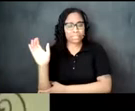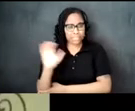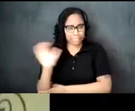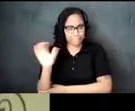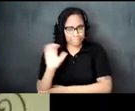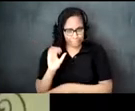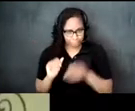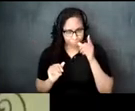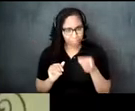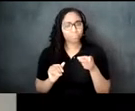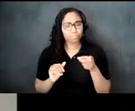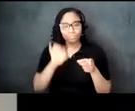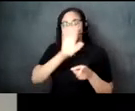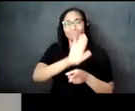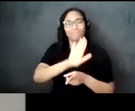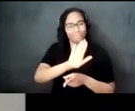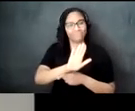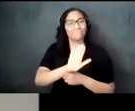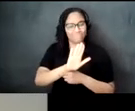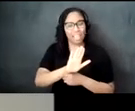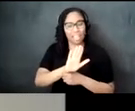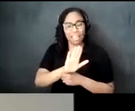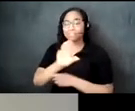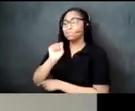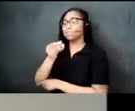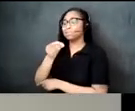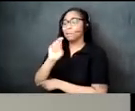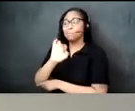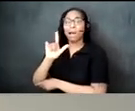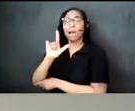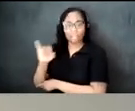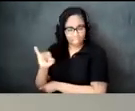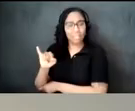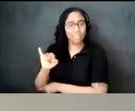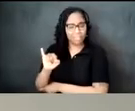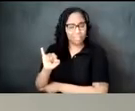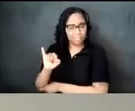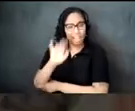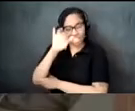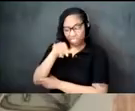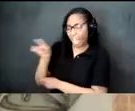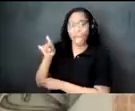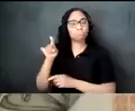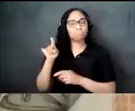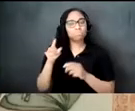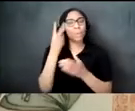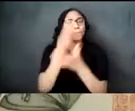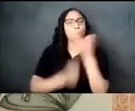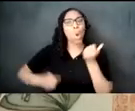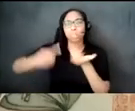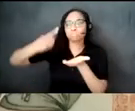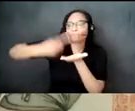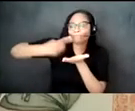and his contemporary the somali explorer saeed of mogadeshu both discuss chinese tea customs